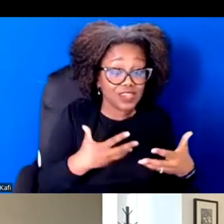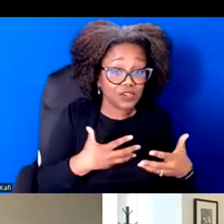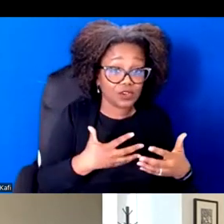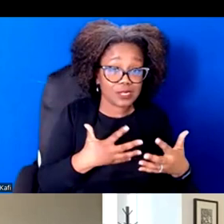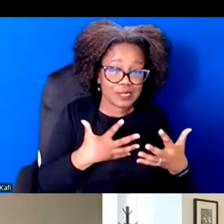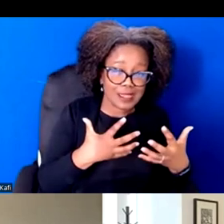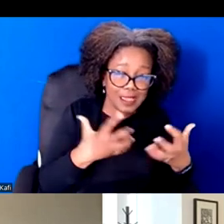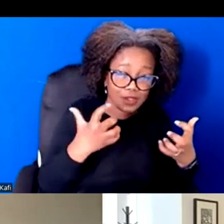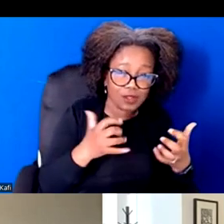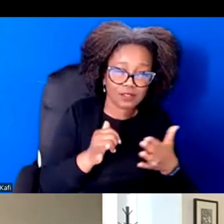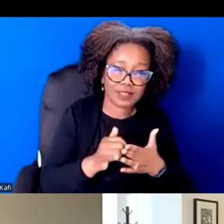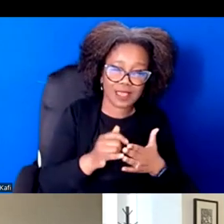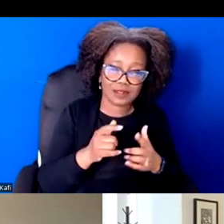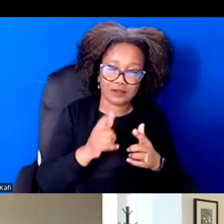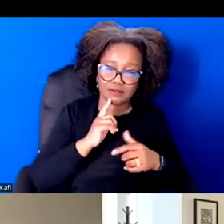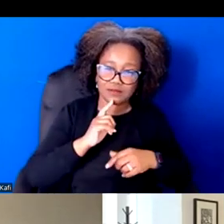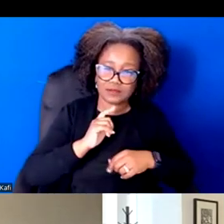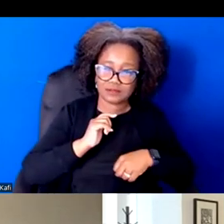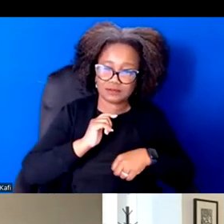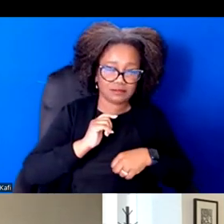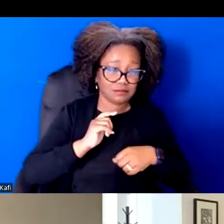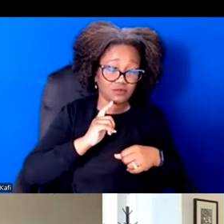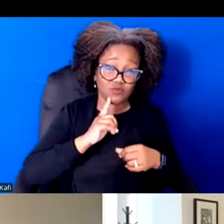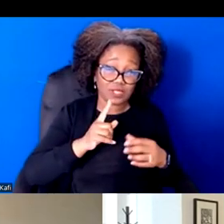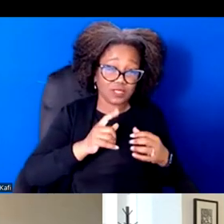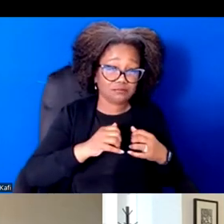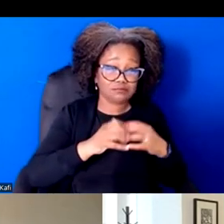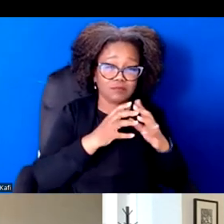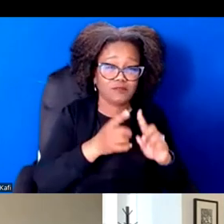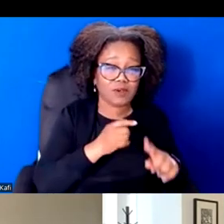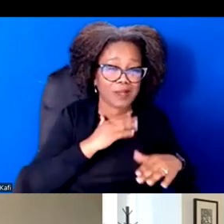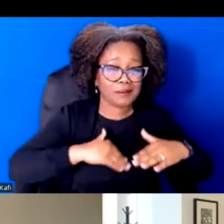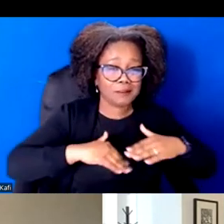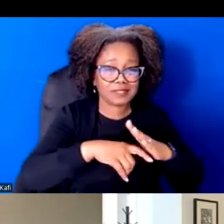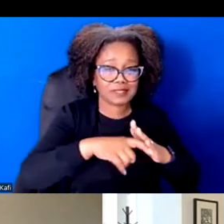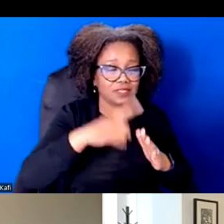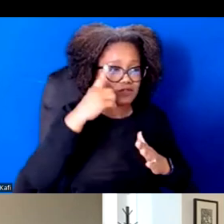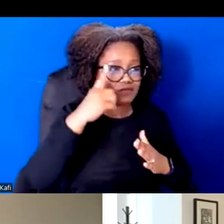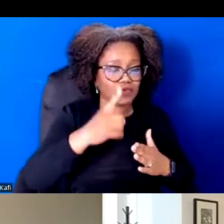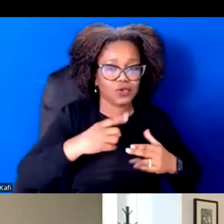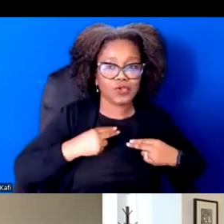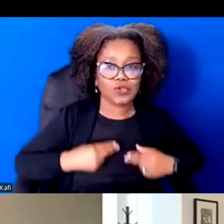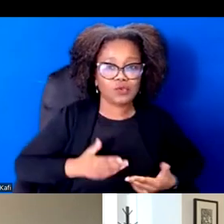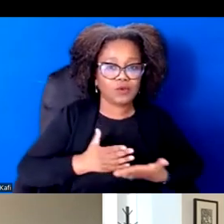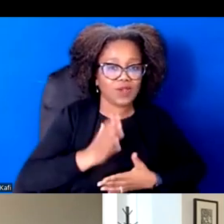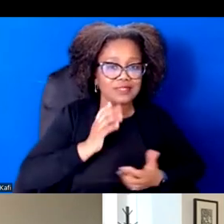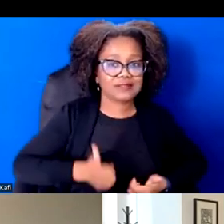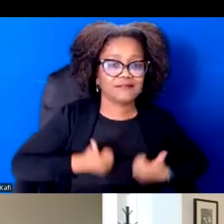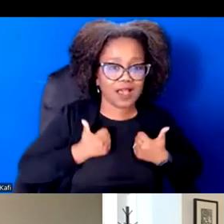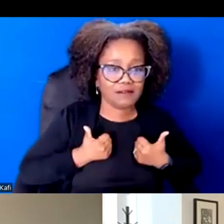as human beings for safety, security and survival. Right. So if we're thinking about Maslow's hierarchy of needs, like belonging, solidarity, that's